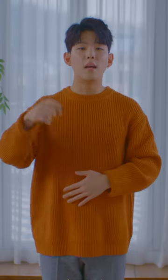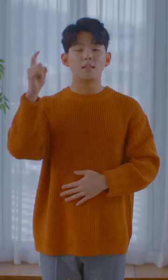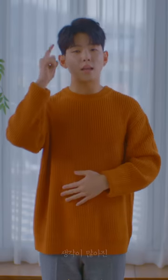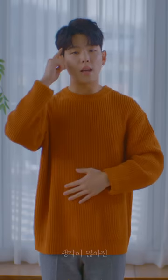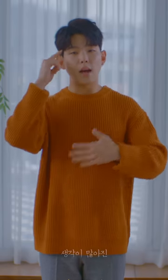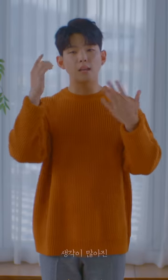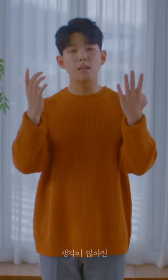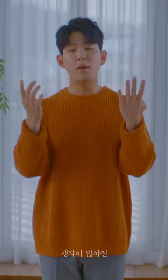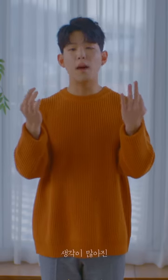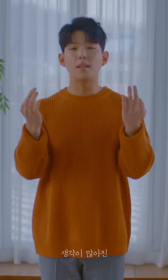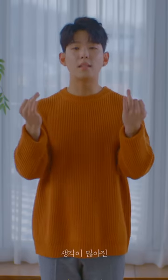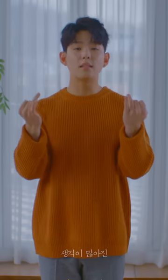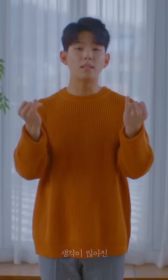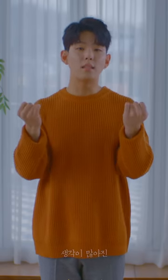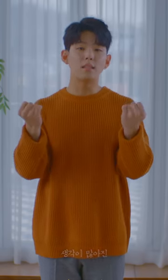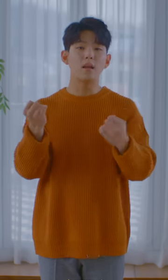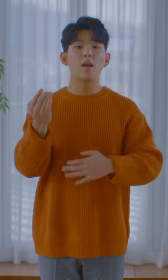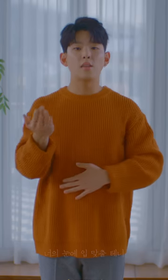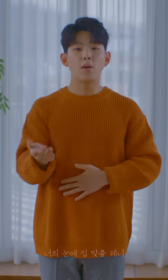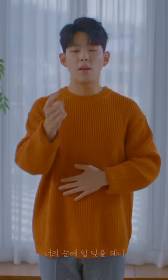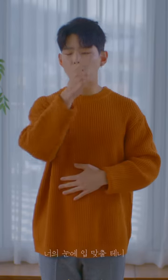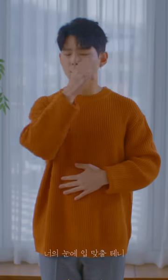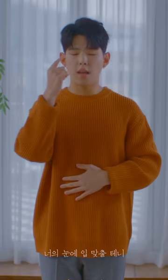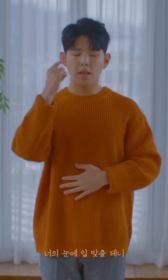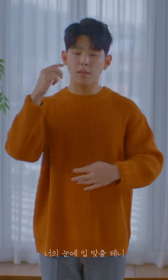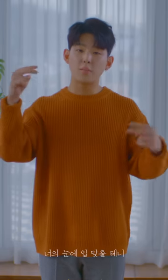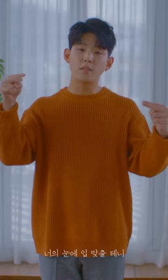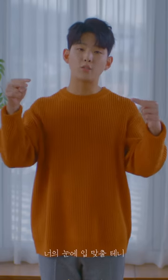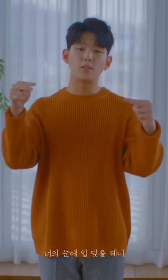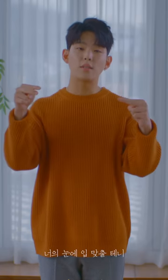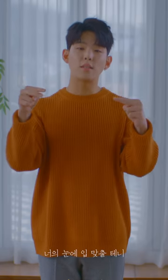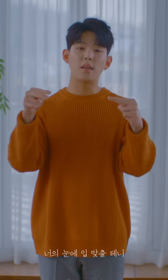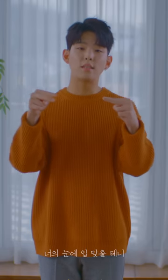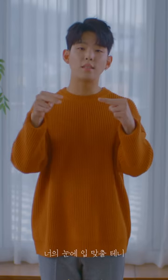I will get rid of your distractions with a kiss